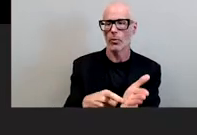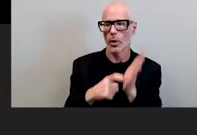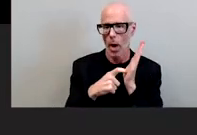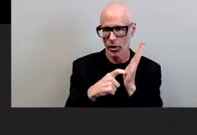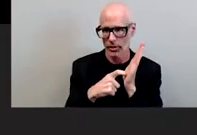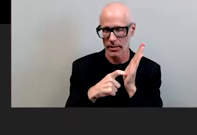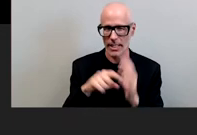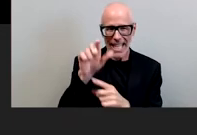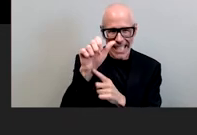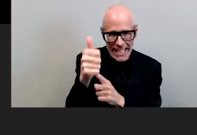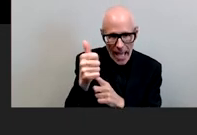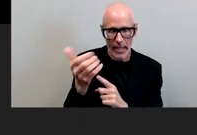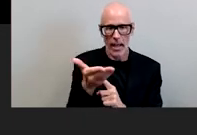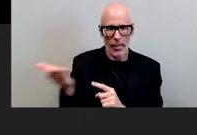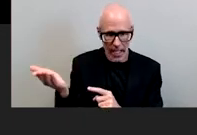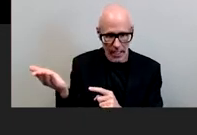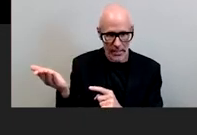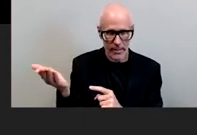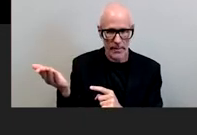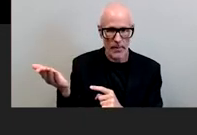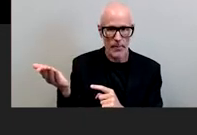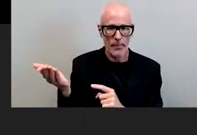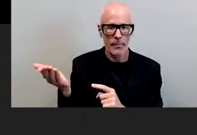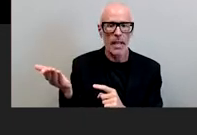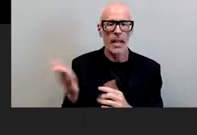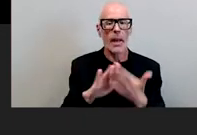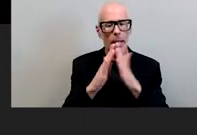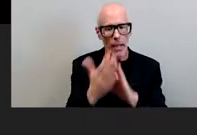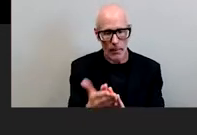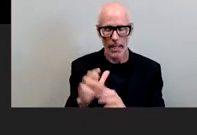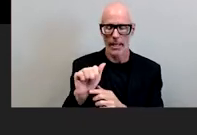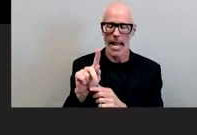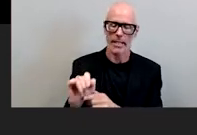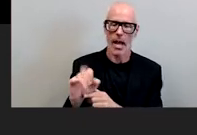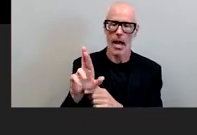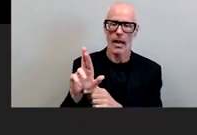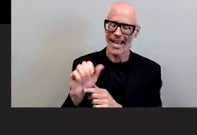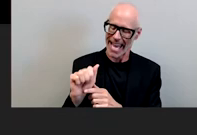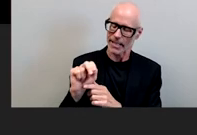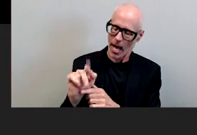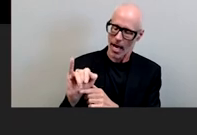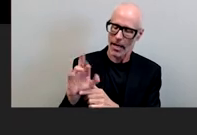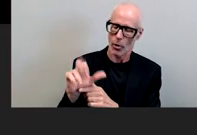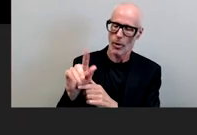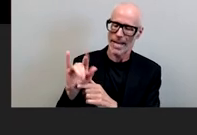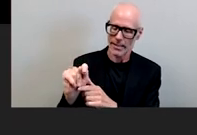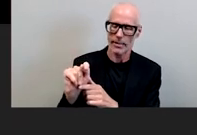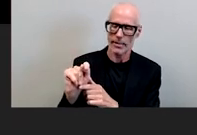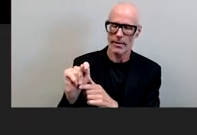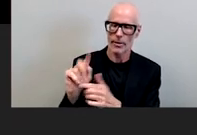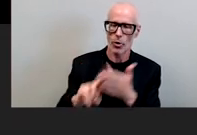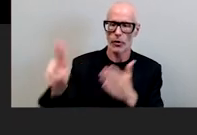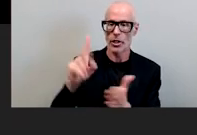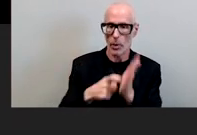10 things that becoming an anti-racist institution requires first it requires investing in the